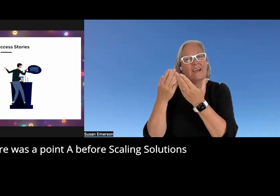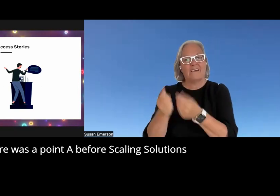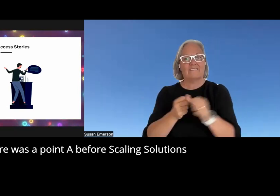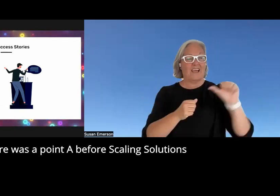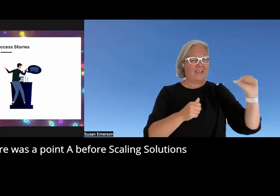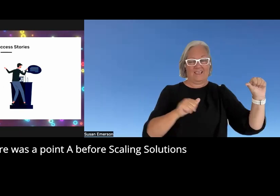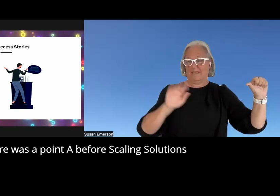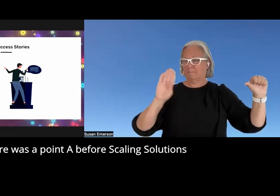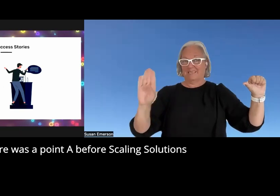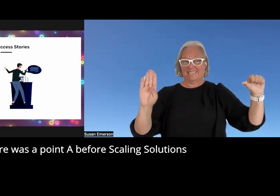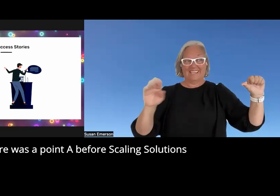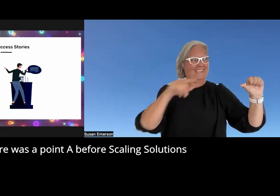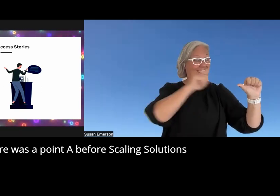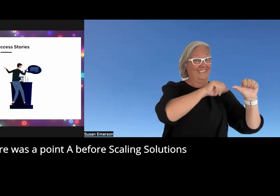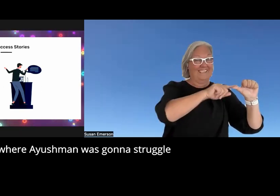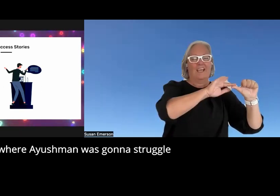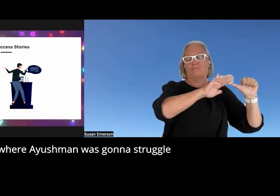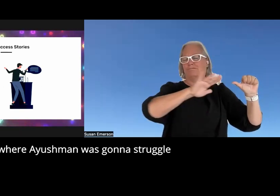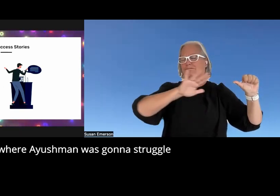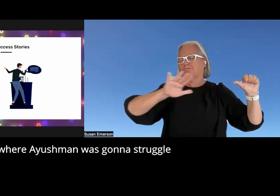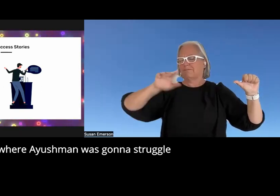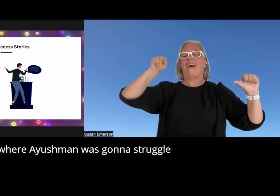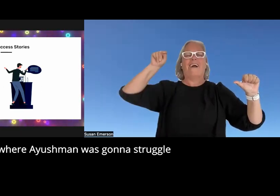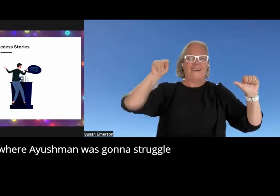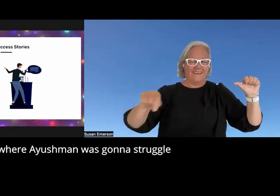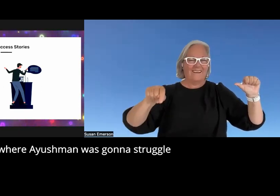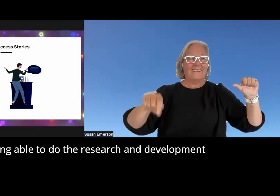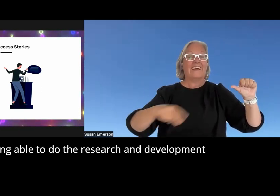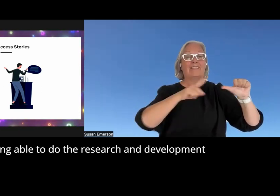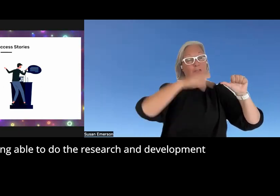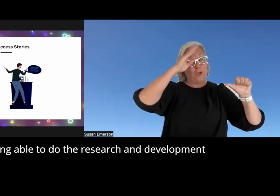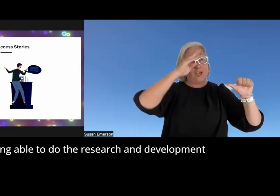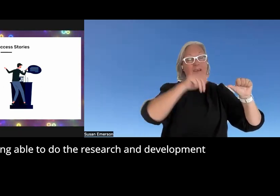point a before scaling Solutions where aayushman was going to struggle with being able to do the